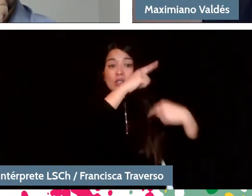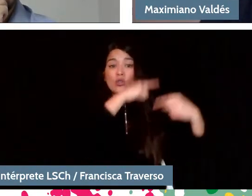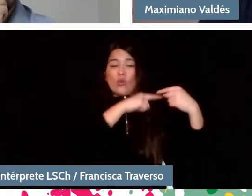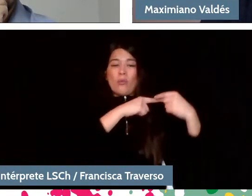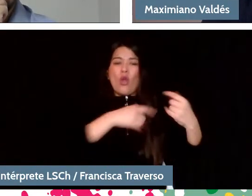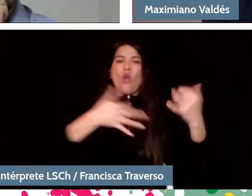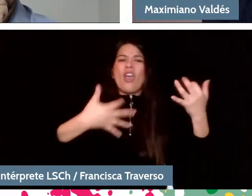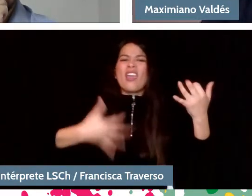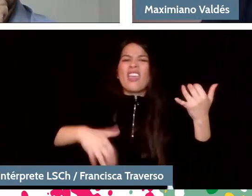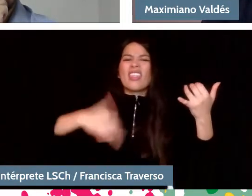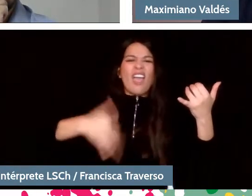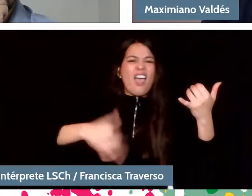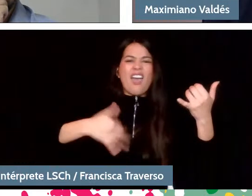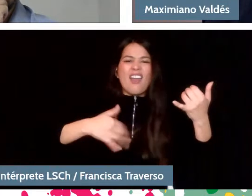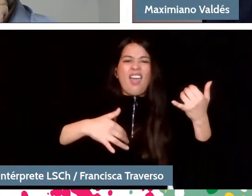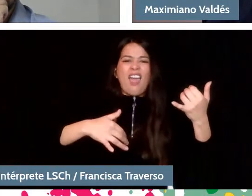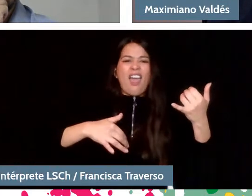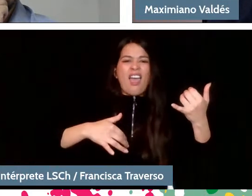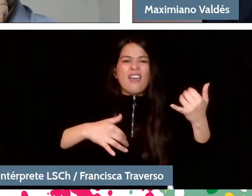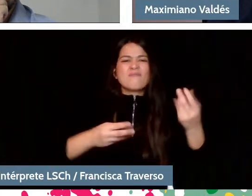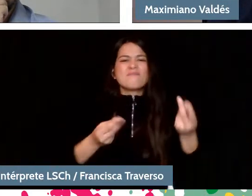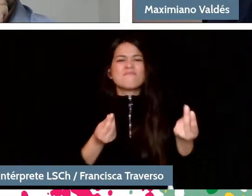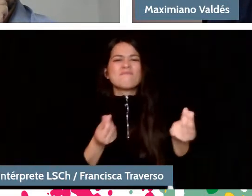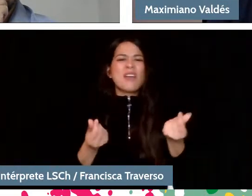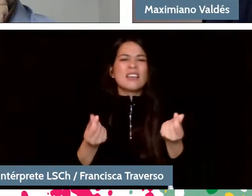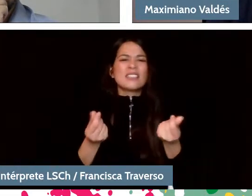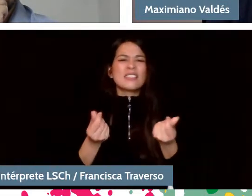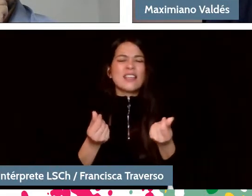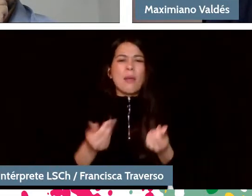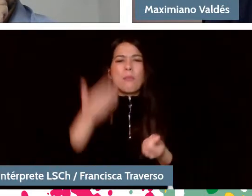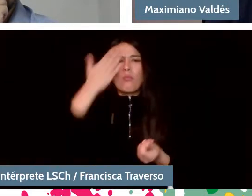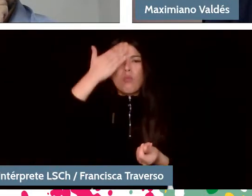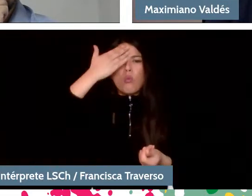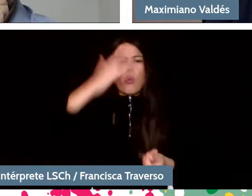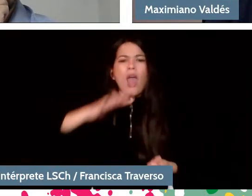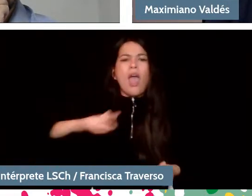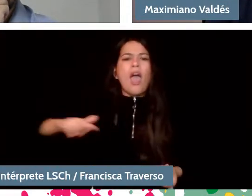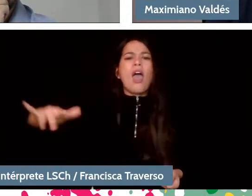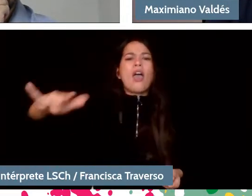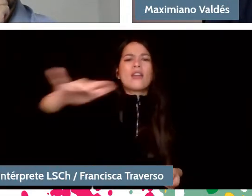and there is much more proximity to popular music. It has a lot to do with that,